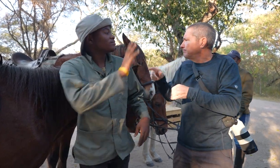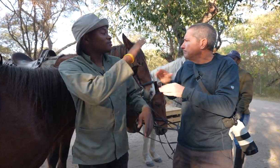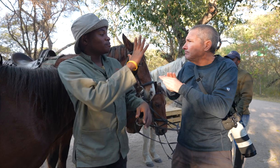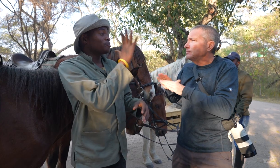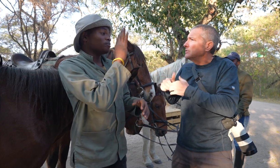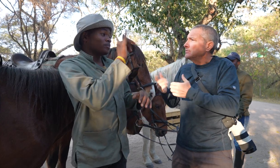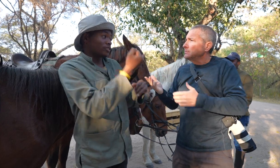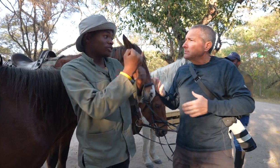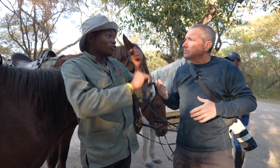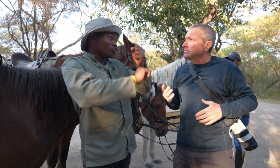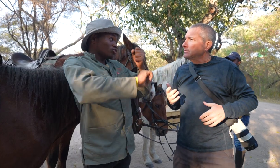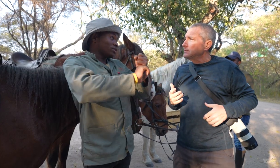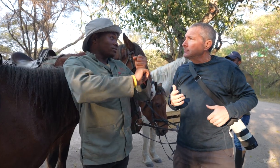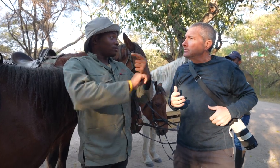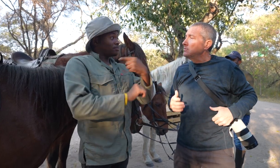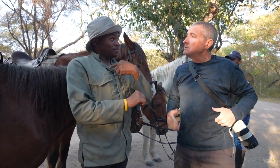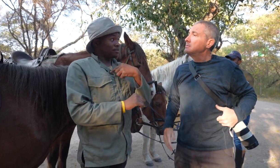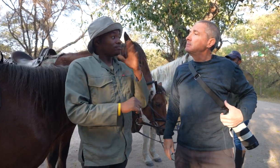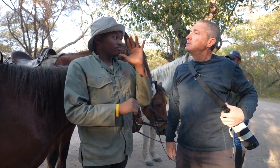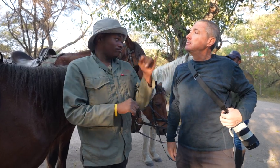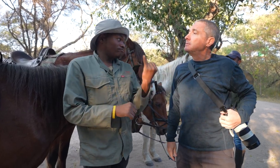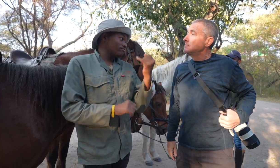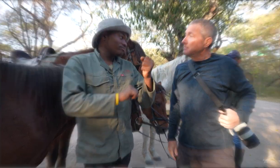Mother Jana gave me the opportunity. She supported me.